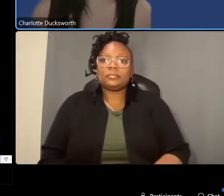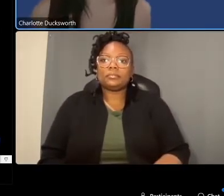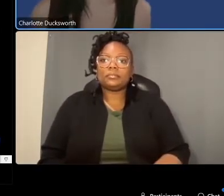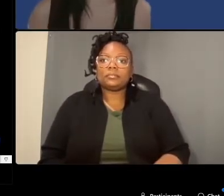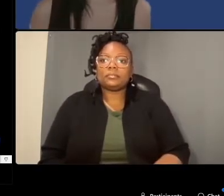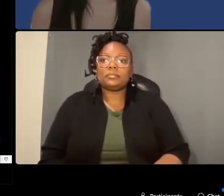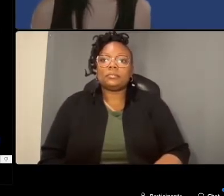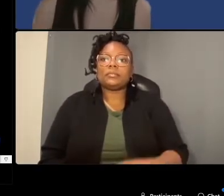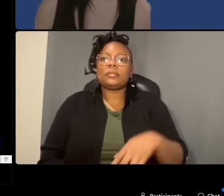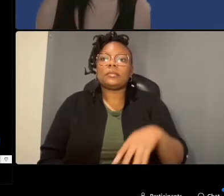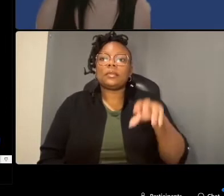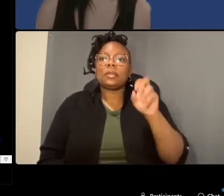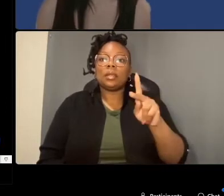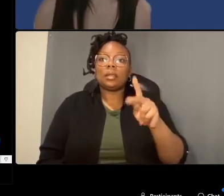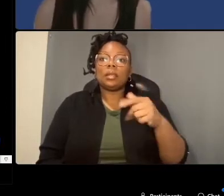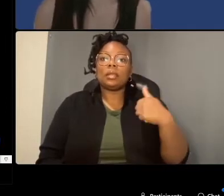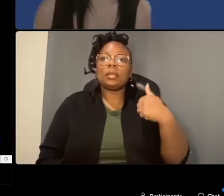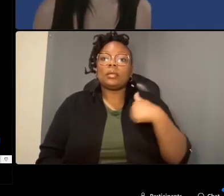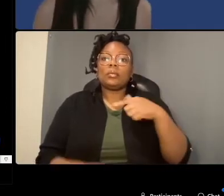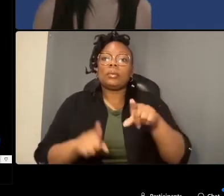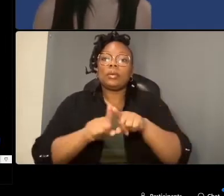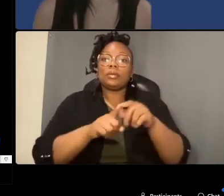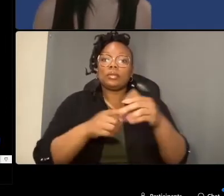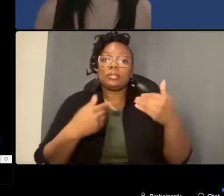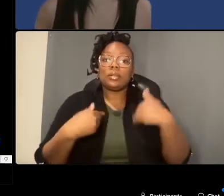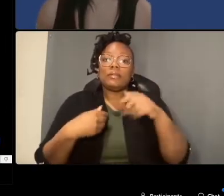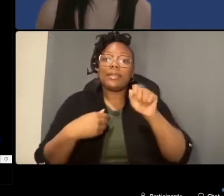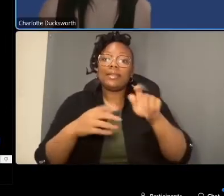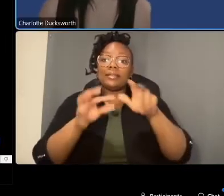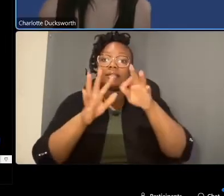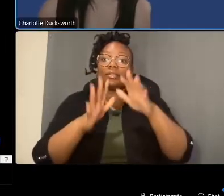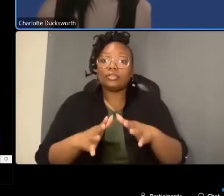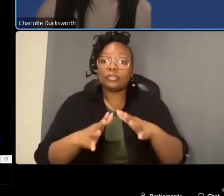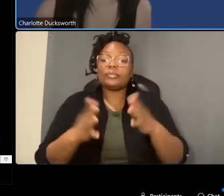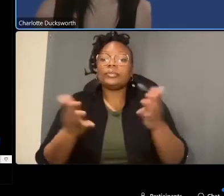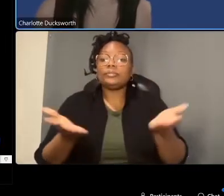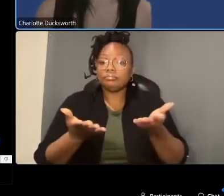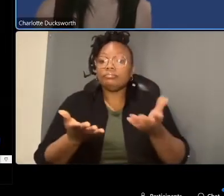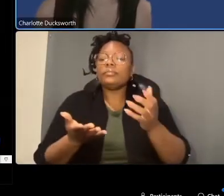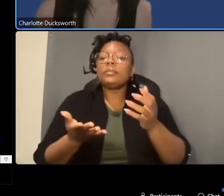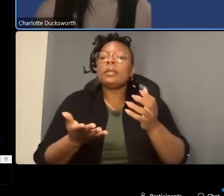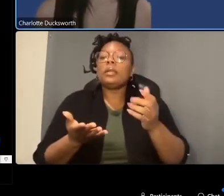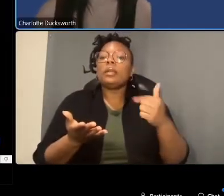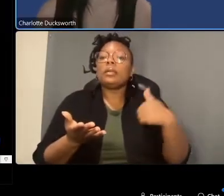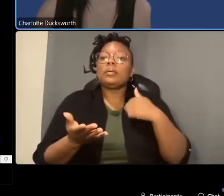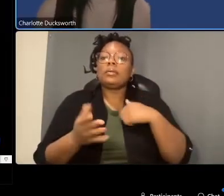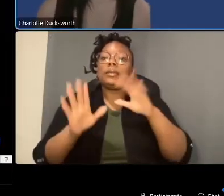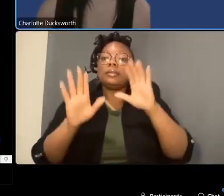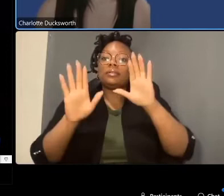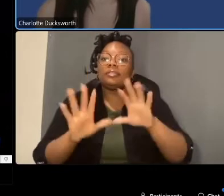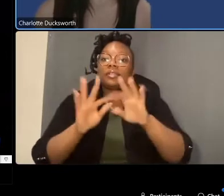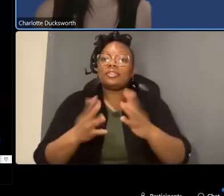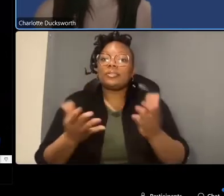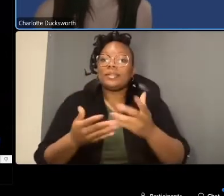okay and we also have the asl interpretation we have our great interpreters here with us this